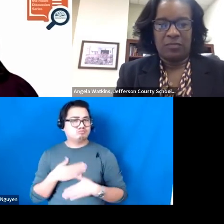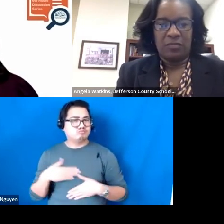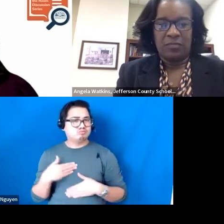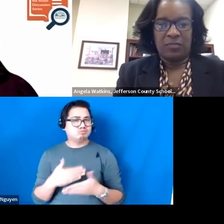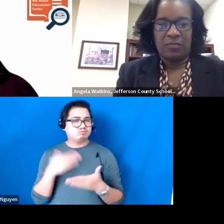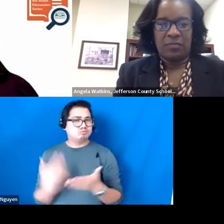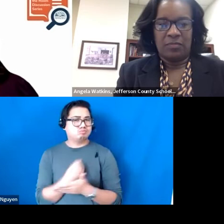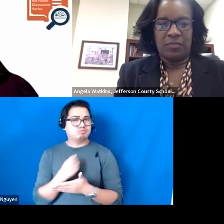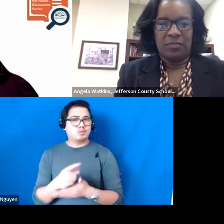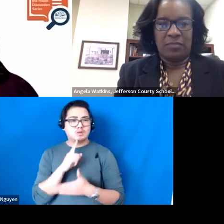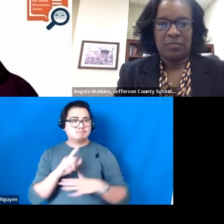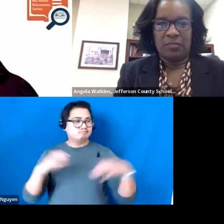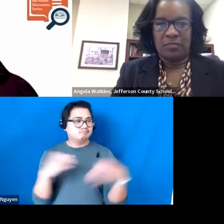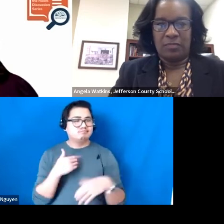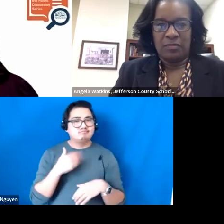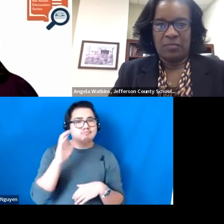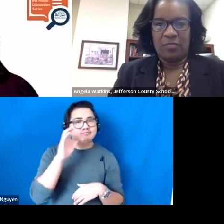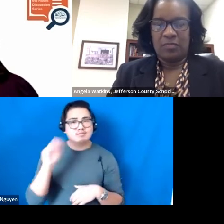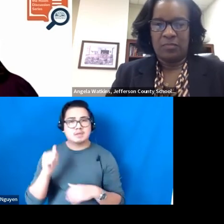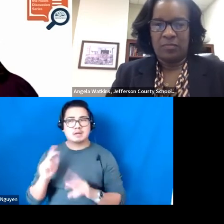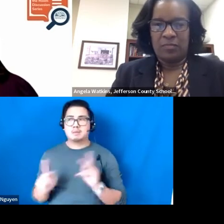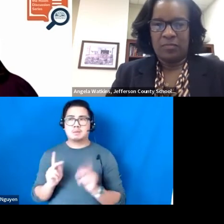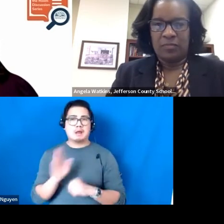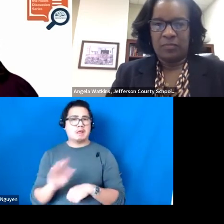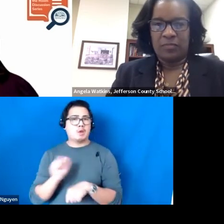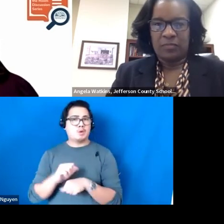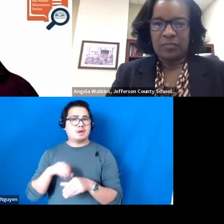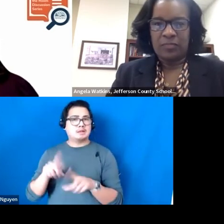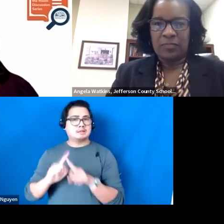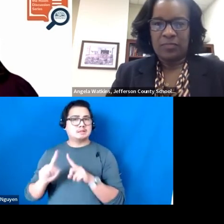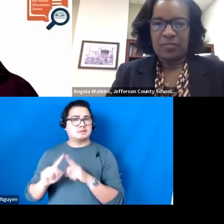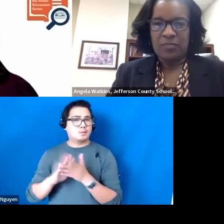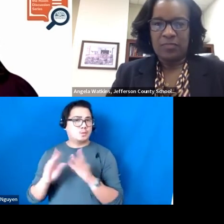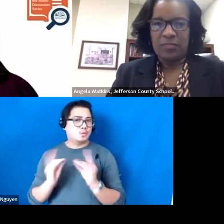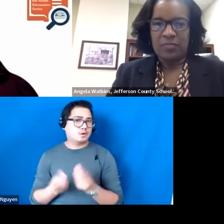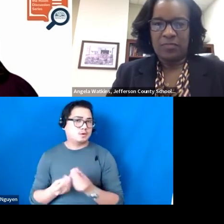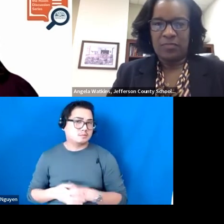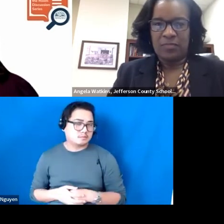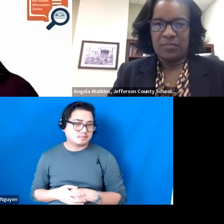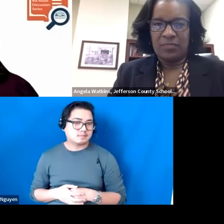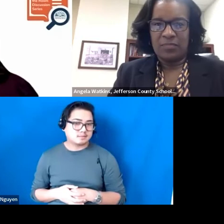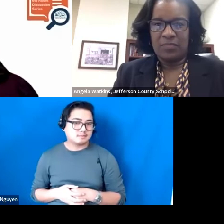even just hear what others were doing in other districts. So, I just encourage